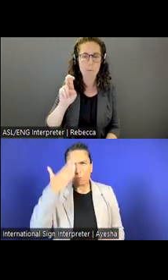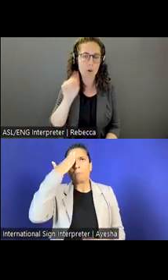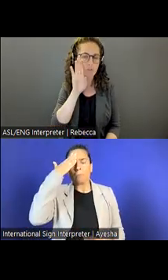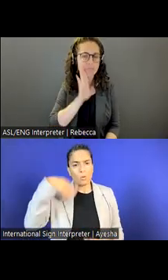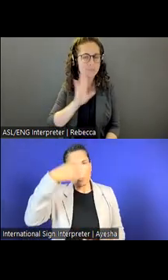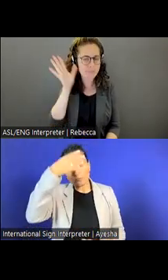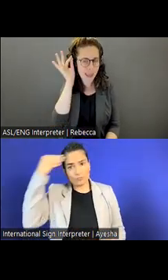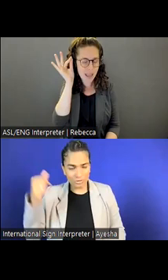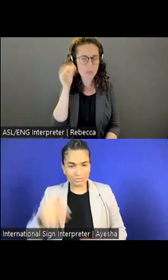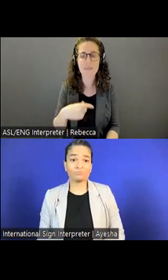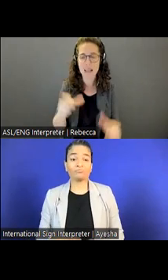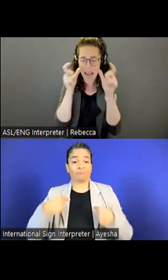I have rosy cheeks.